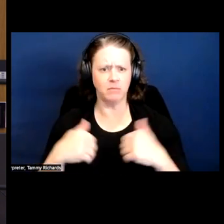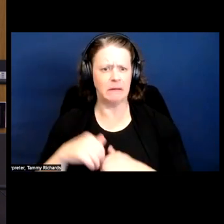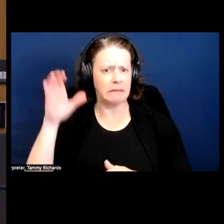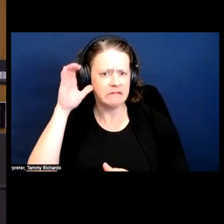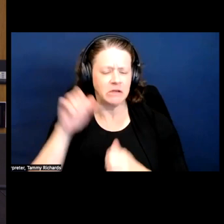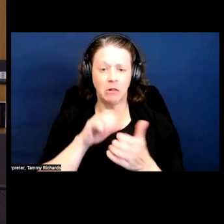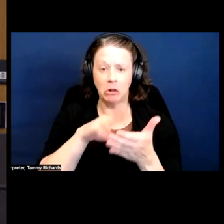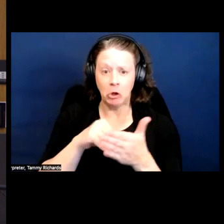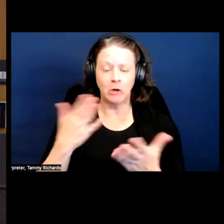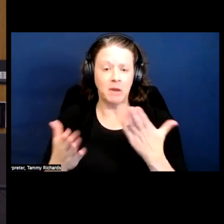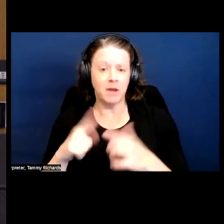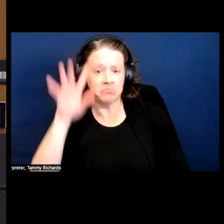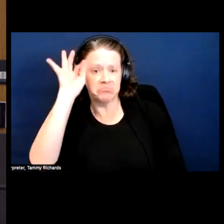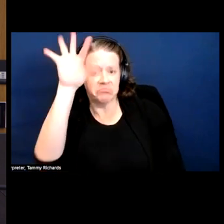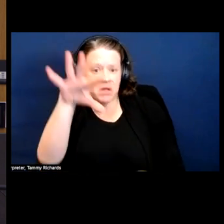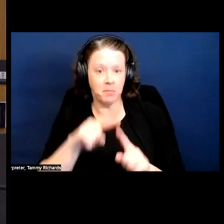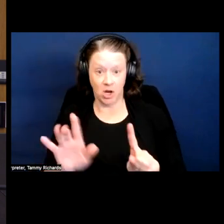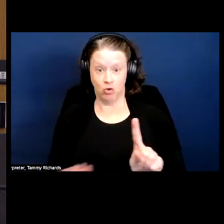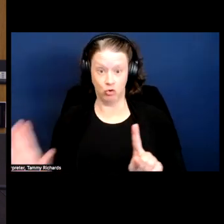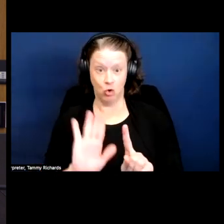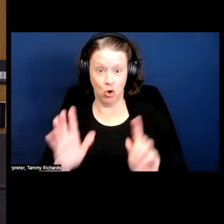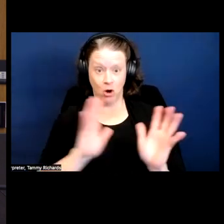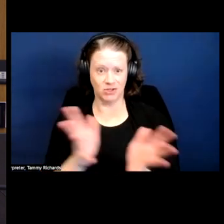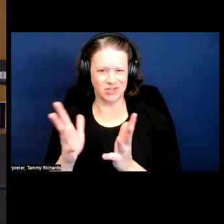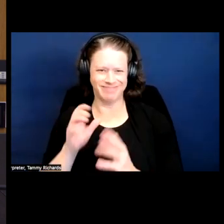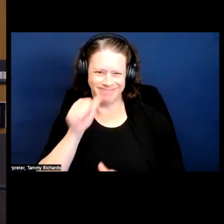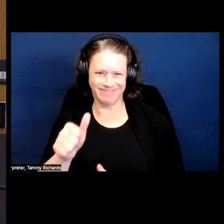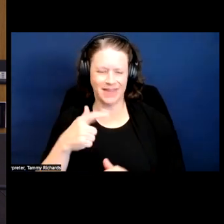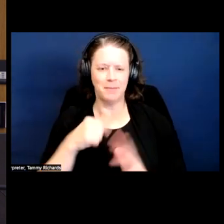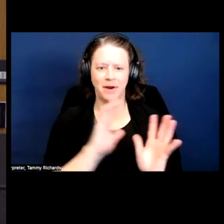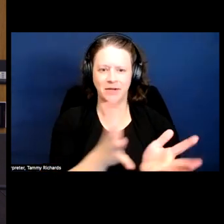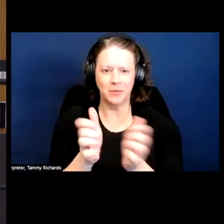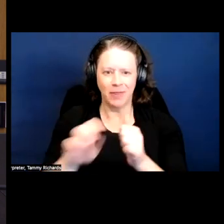and maybe contribute sometime, but this is not your conversation. I am having a conversation with other people.